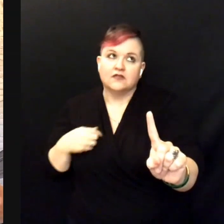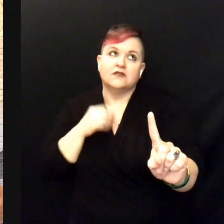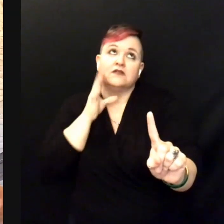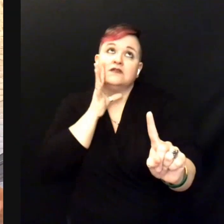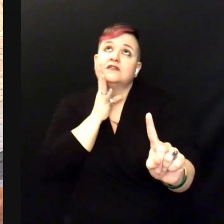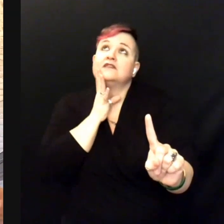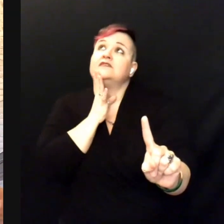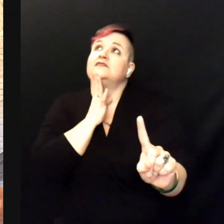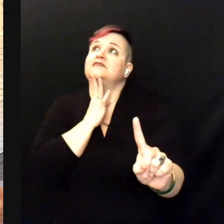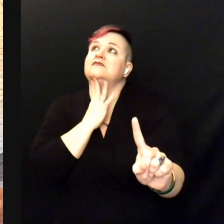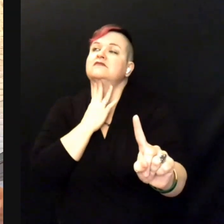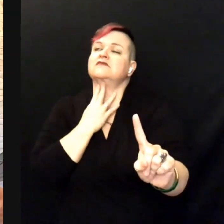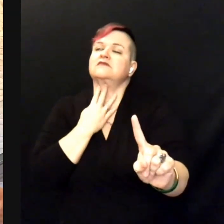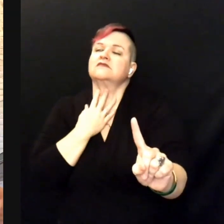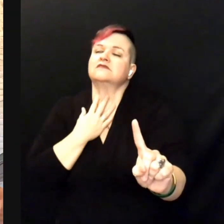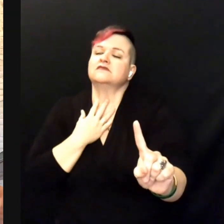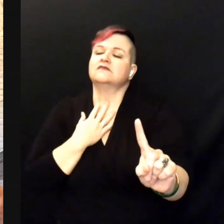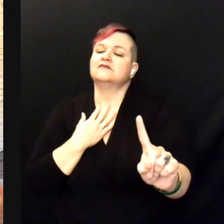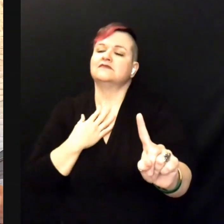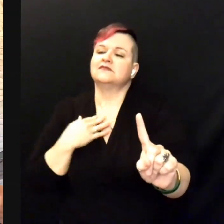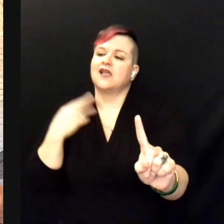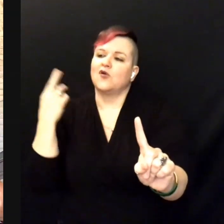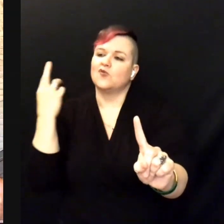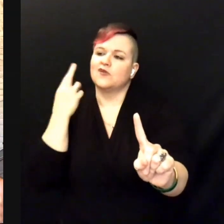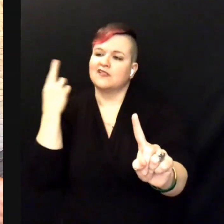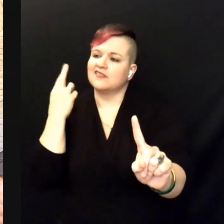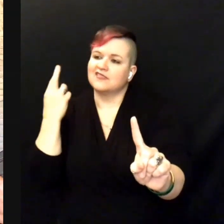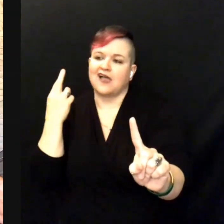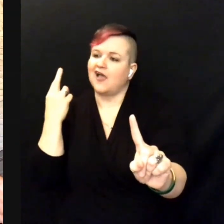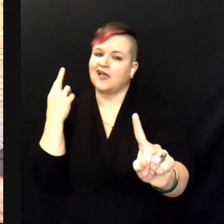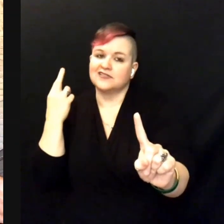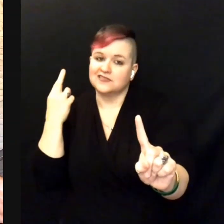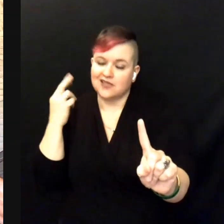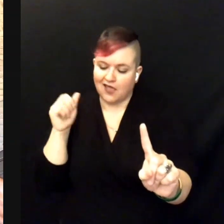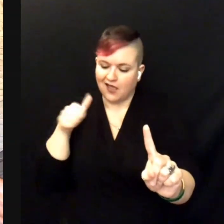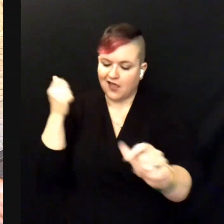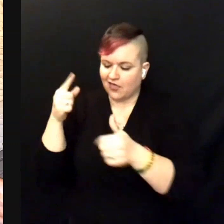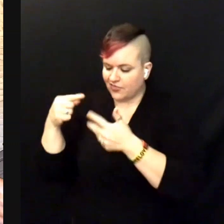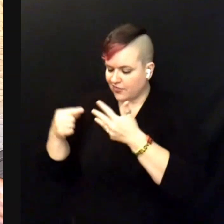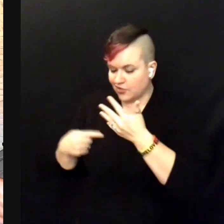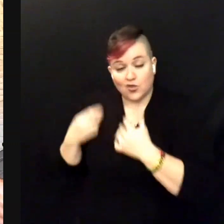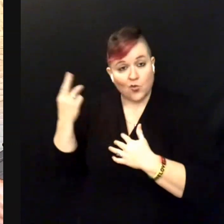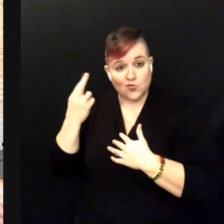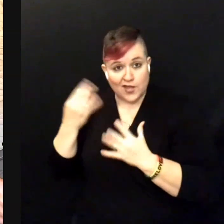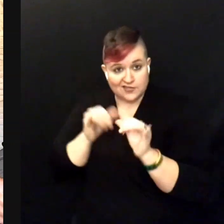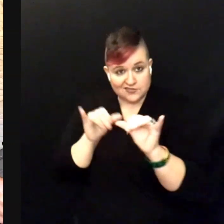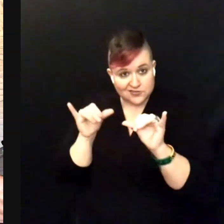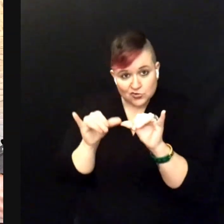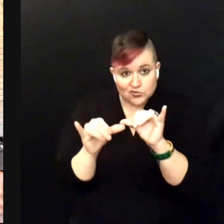I find another bad reason to stay